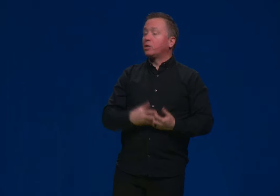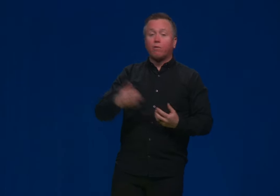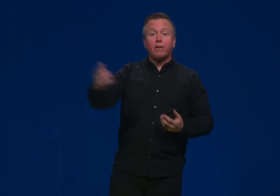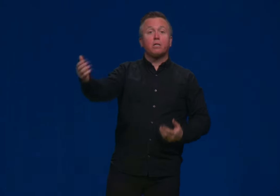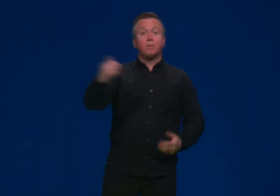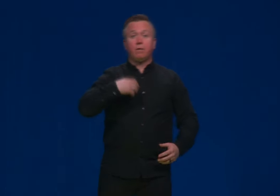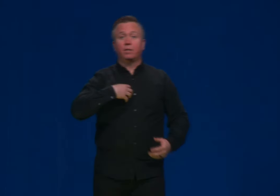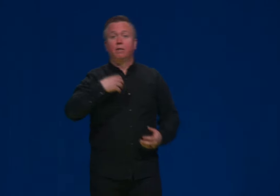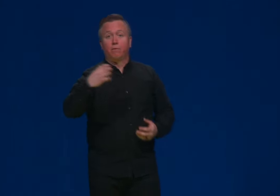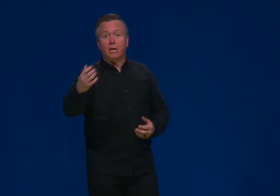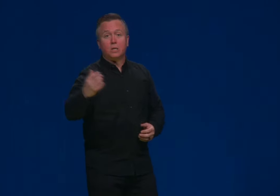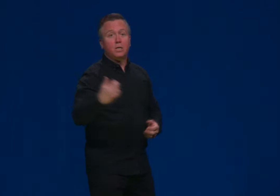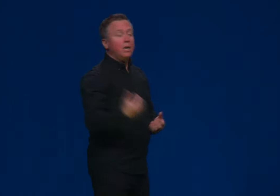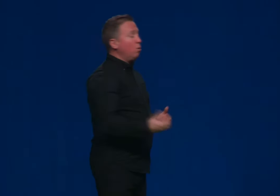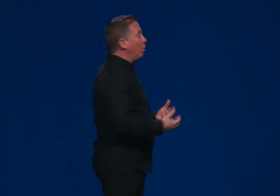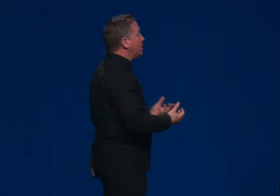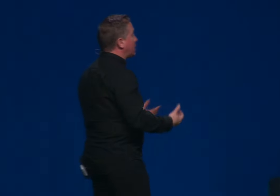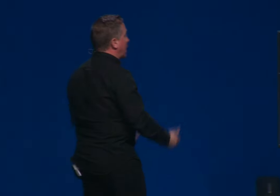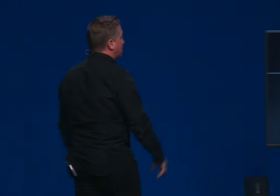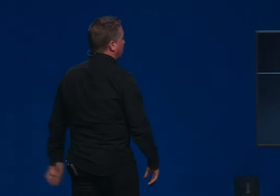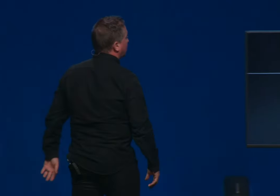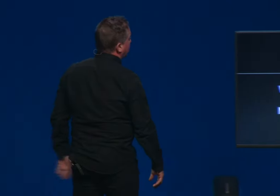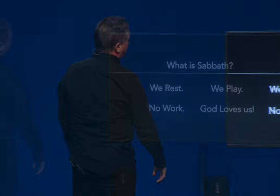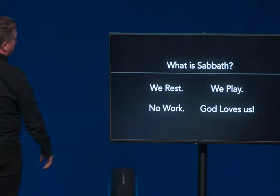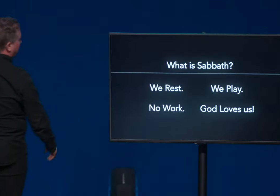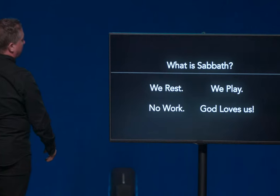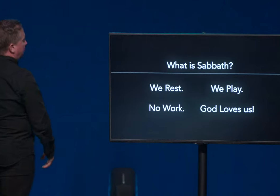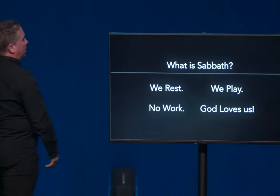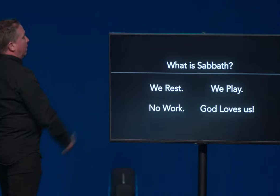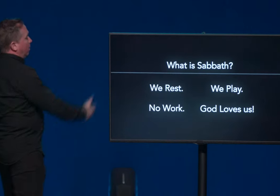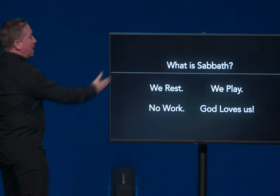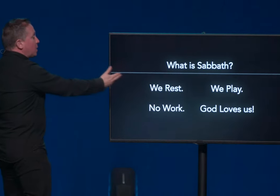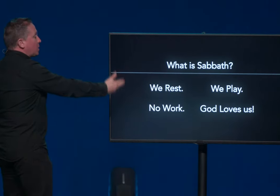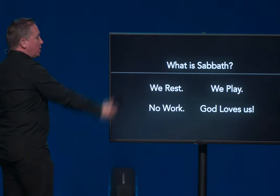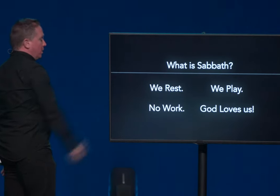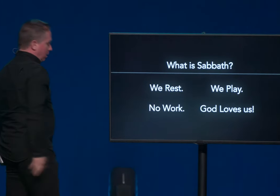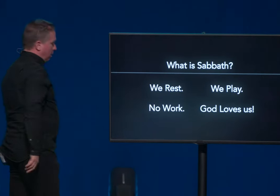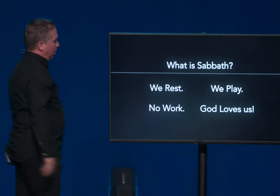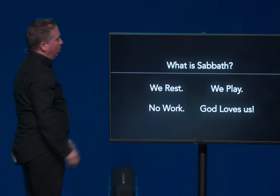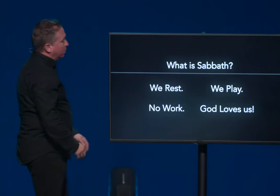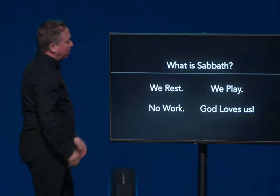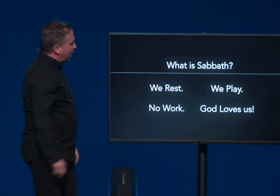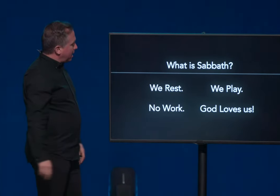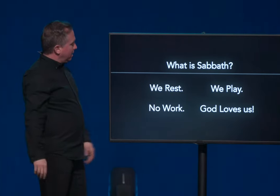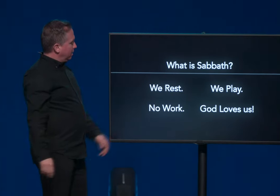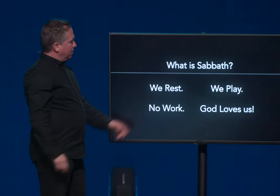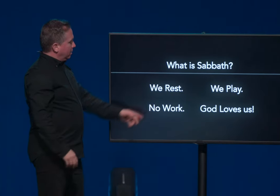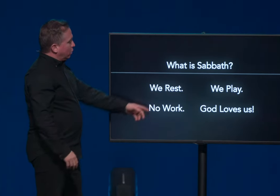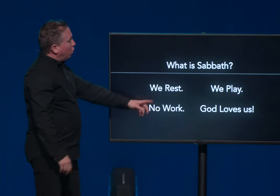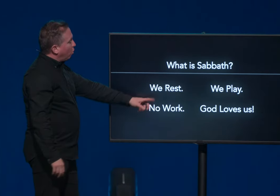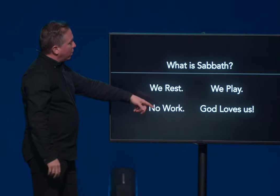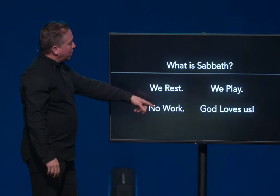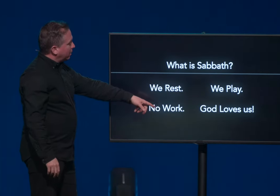And so very specifically for us, what does Sabbath look like? We rest. We play no work.